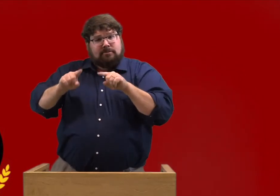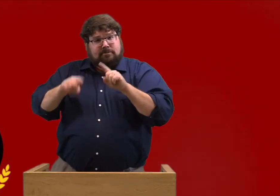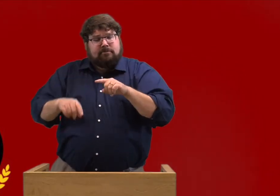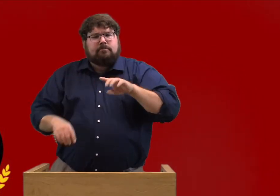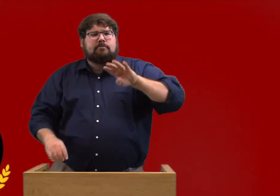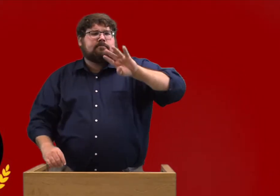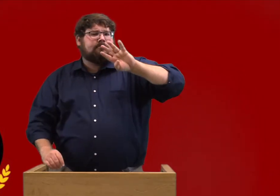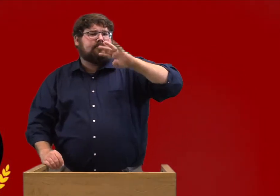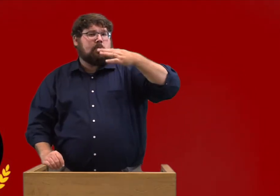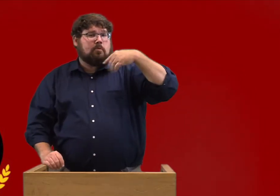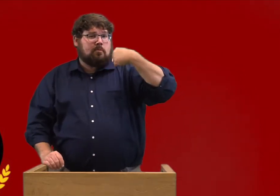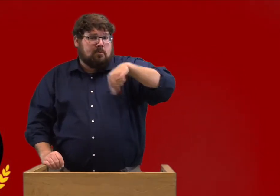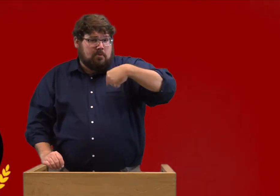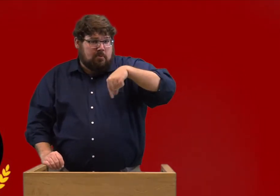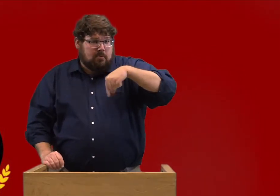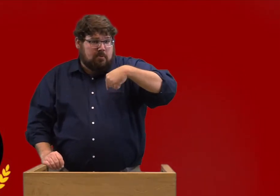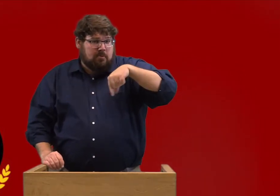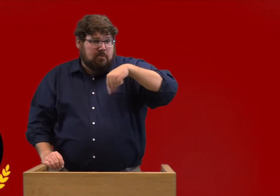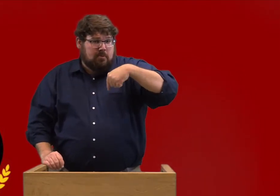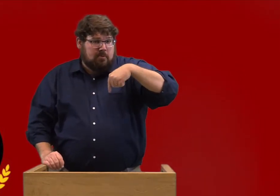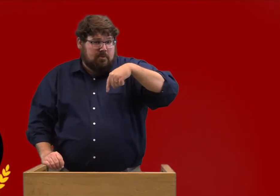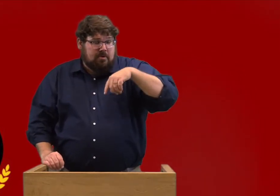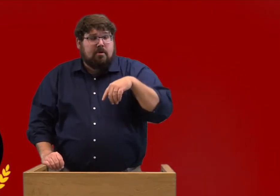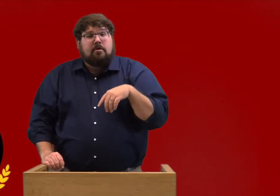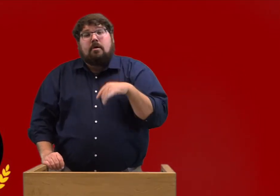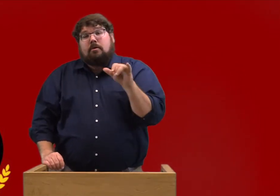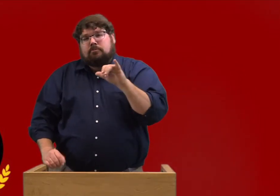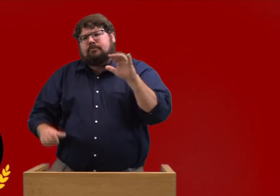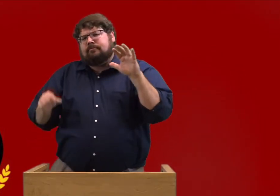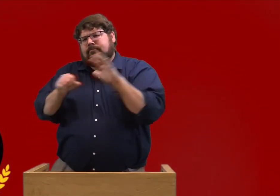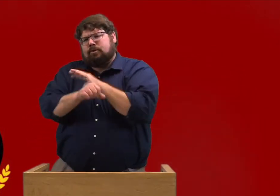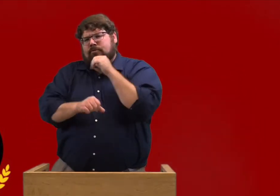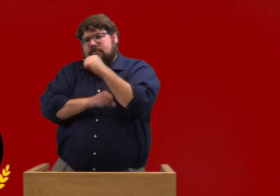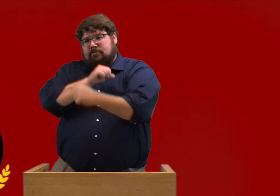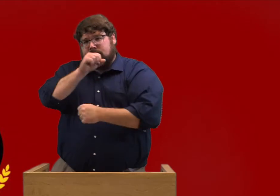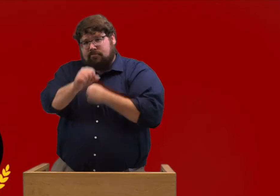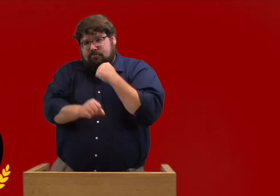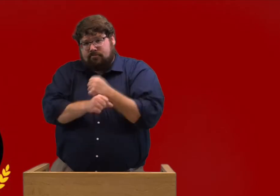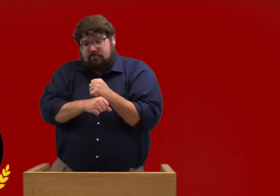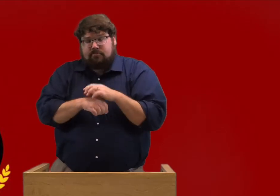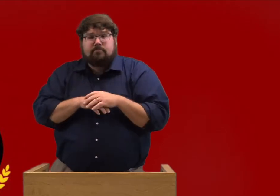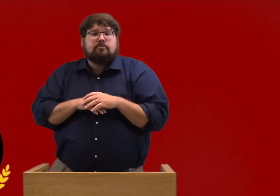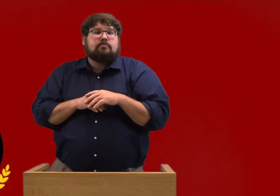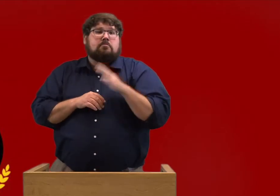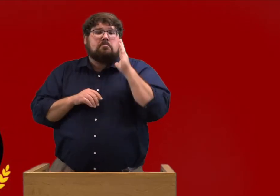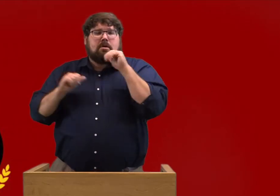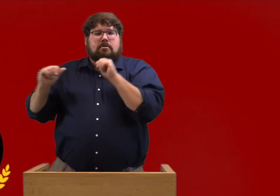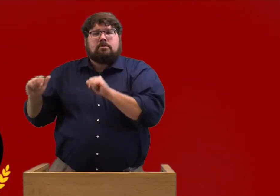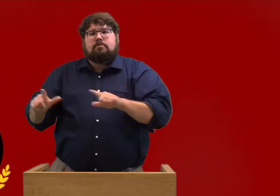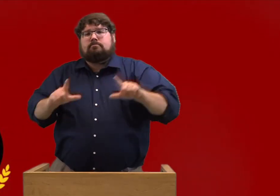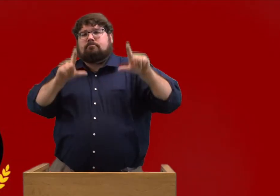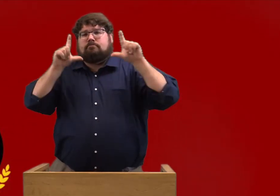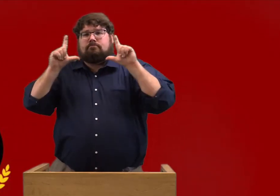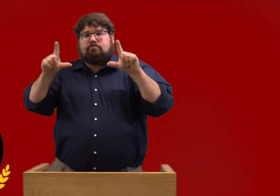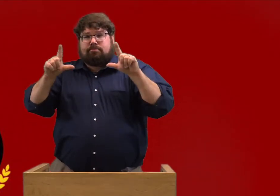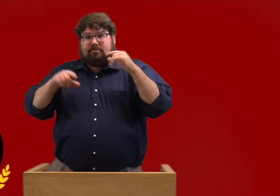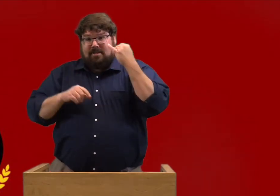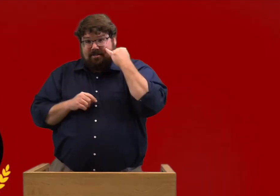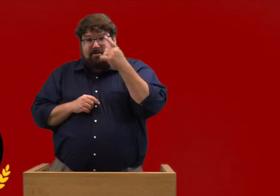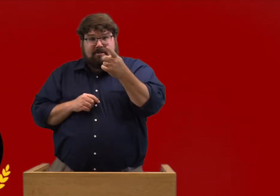This is for perfect attendance both fourth quarter as well as the full school year.